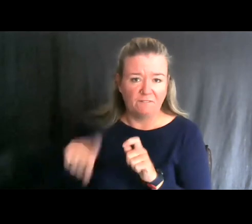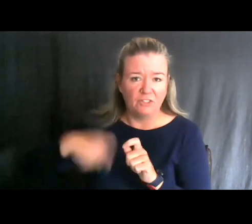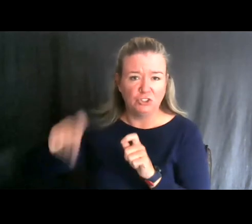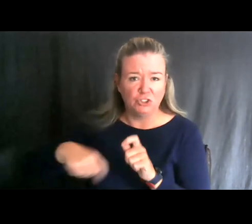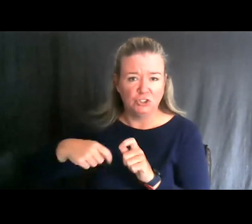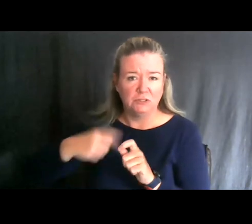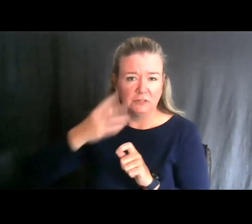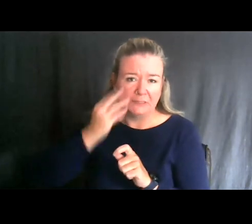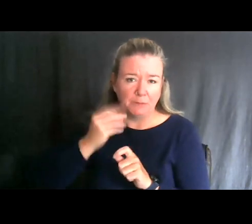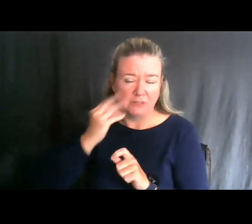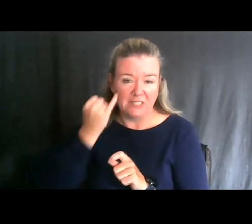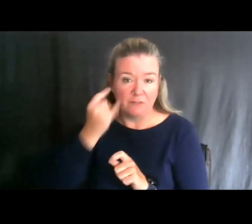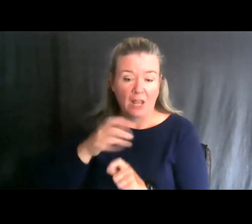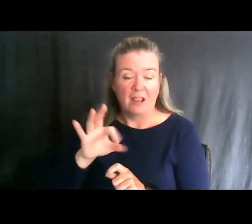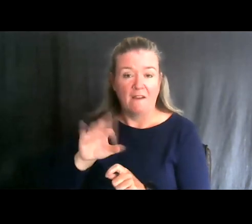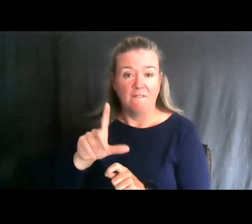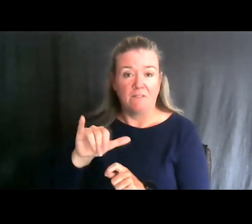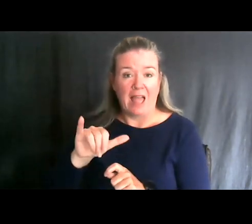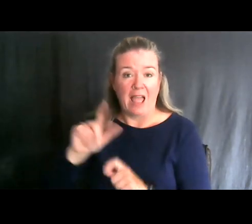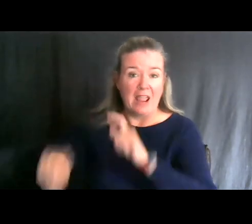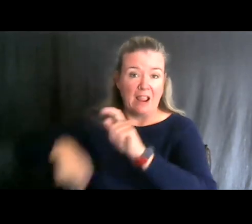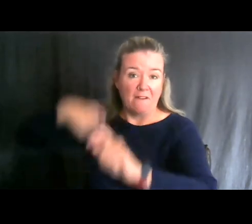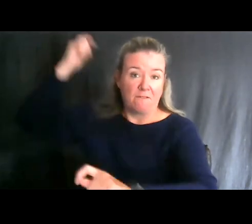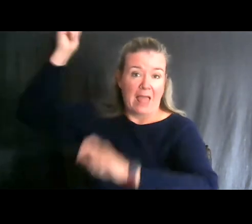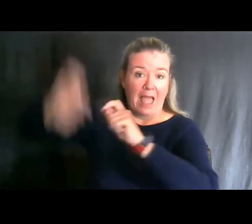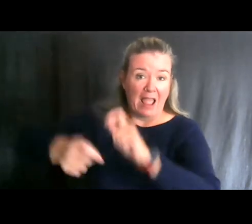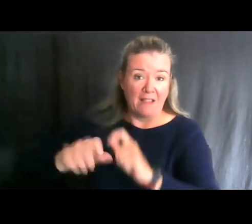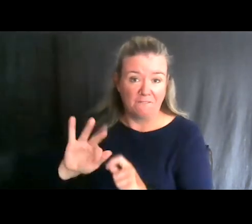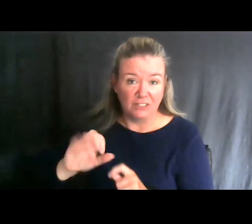So, if you like fly fishing the track chairs can actually take you right down into a stream